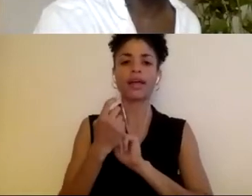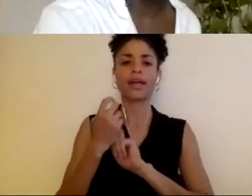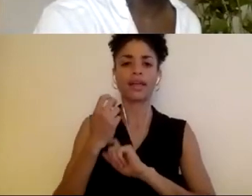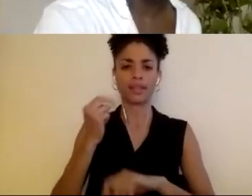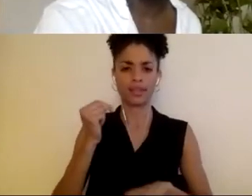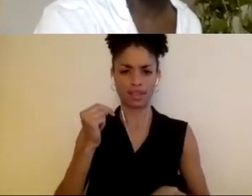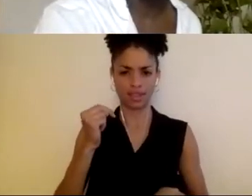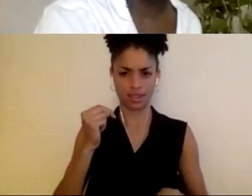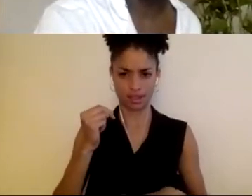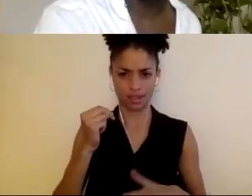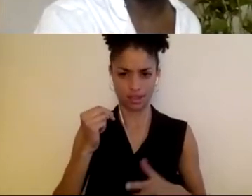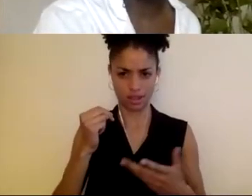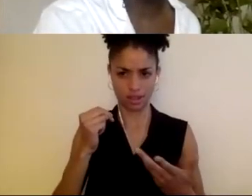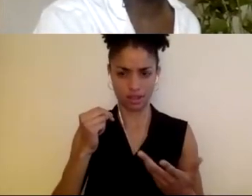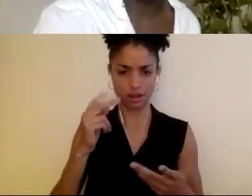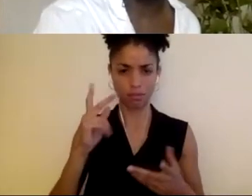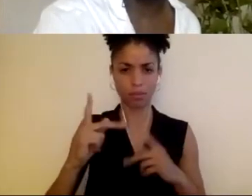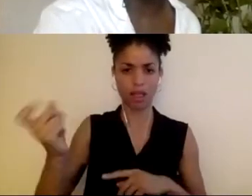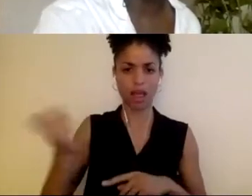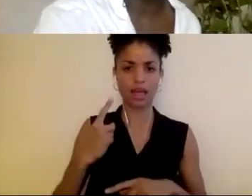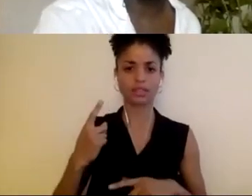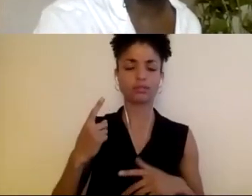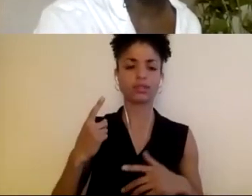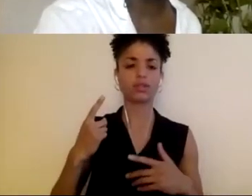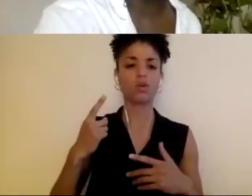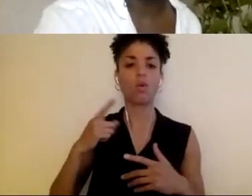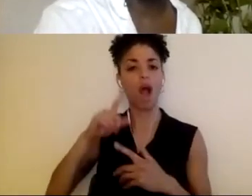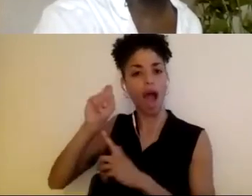"So, what have you already been doing with disabled artists? Who else are you